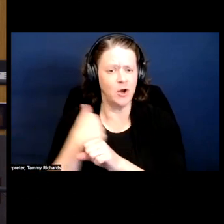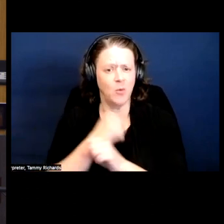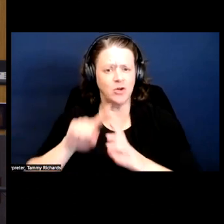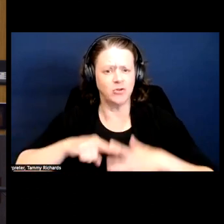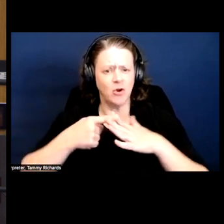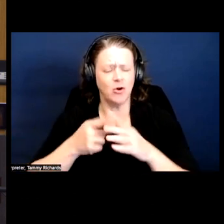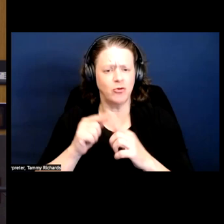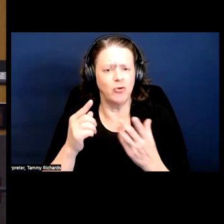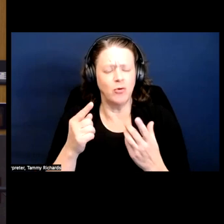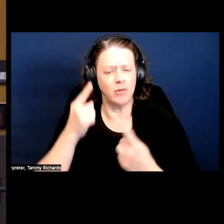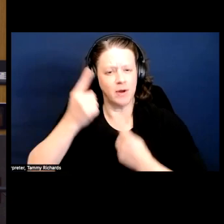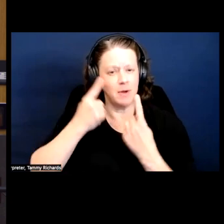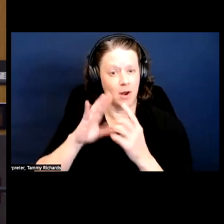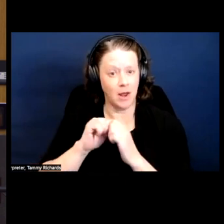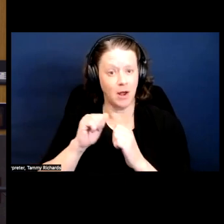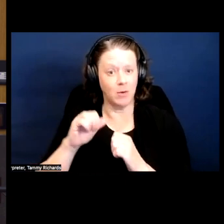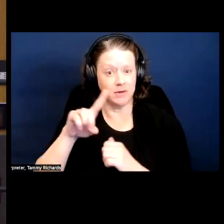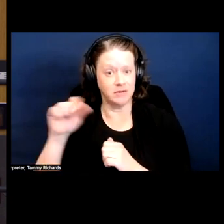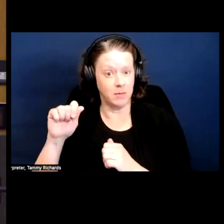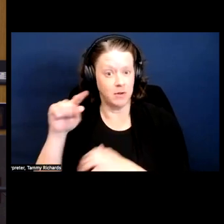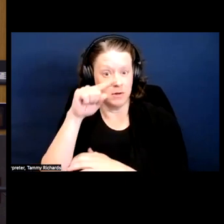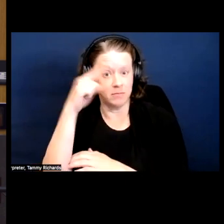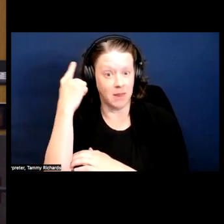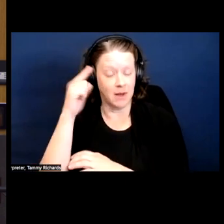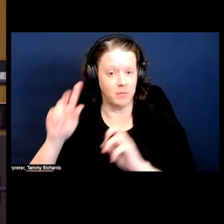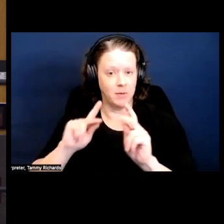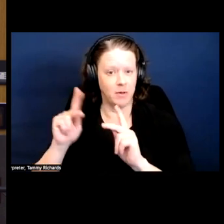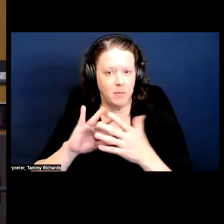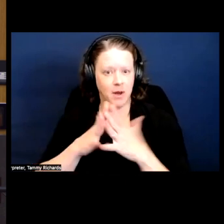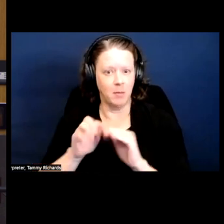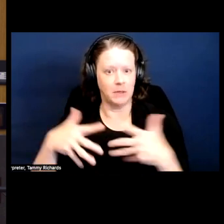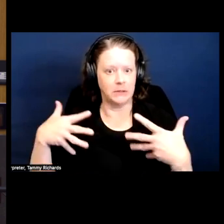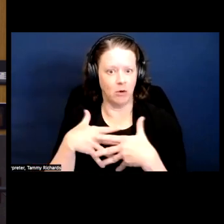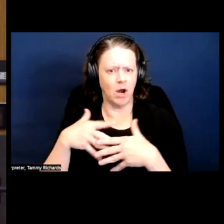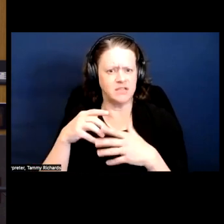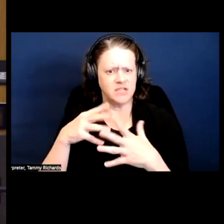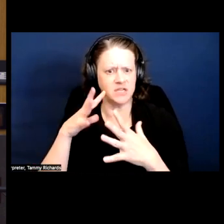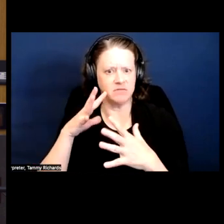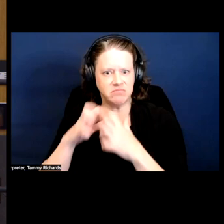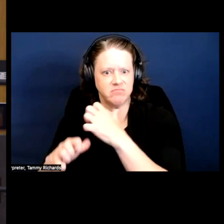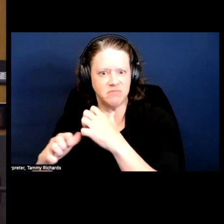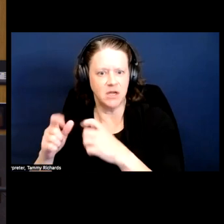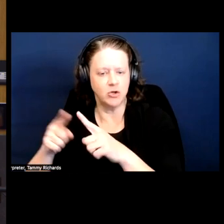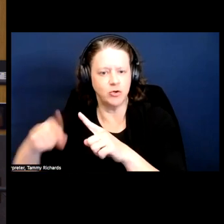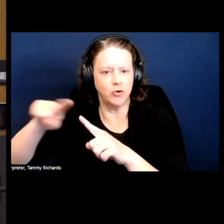people with disabilities, disabled black folks become terrorized by the slavers and I'm at